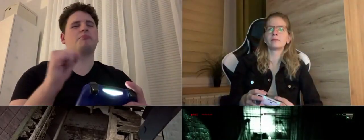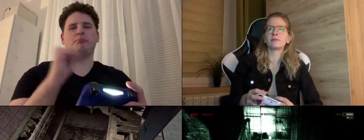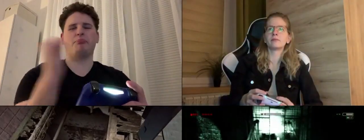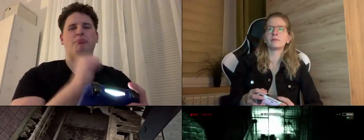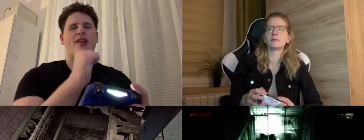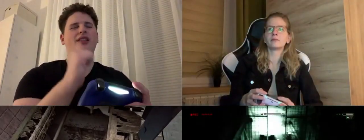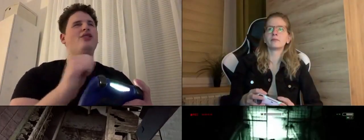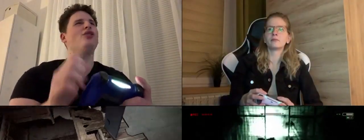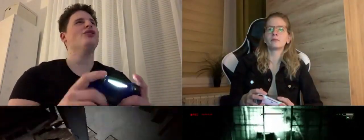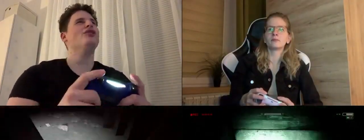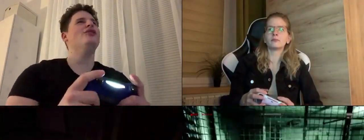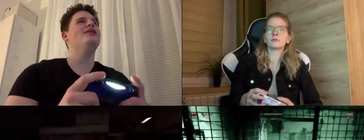Pierd **